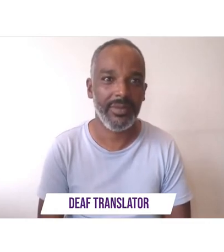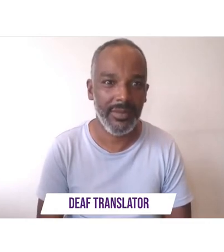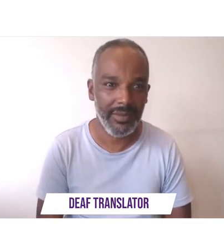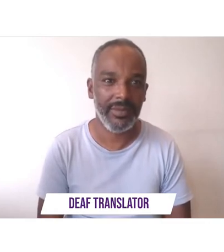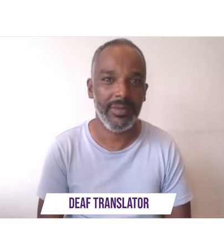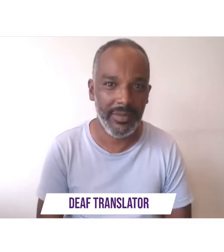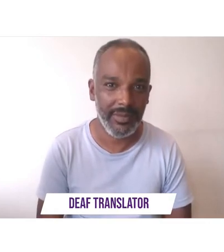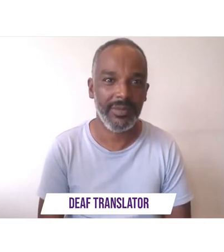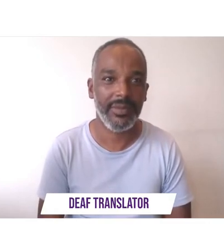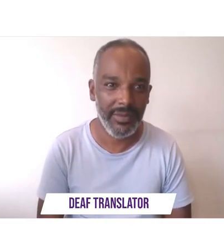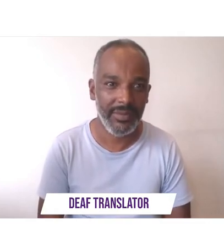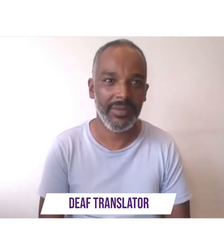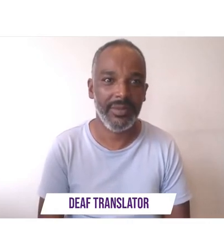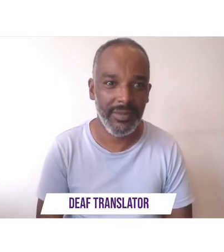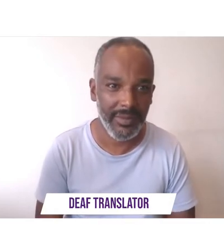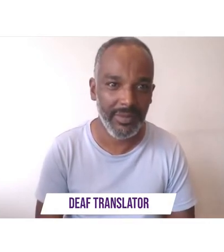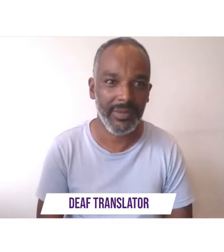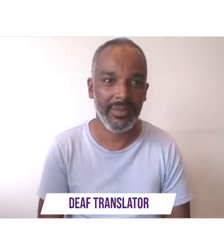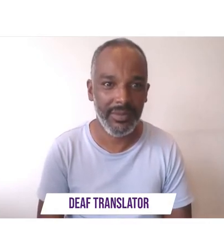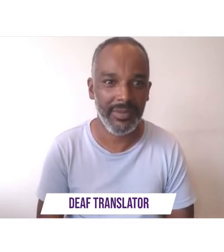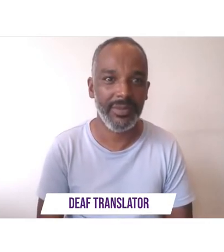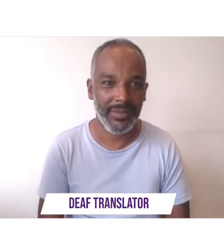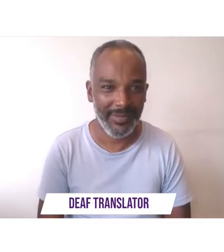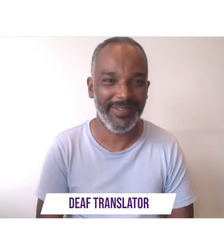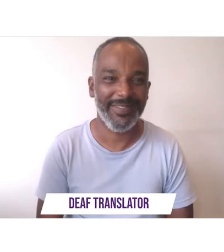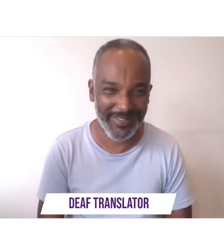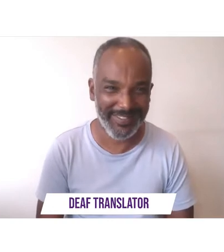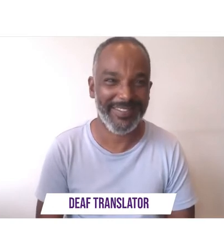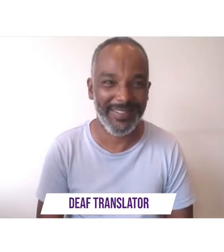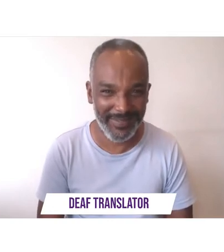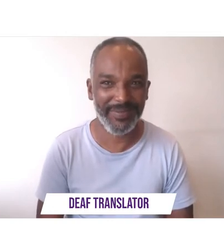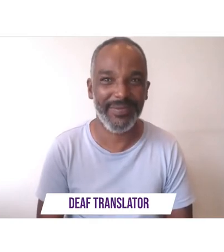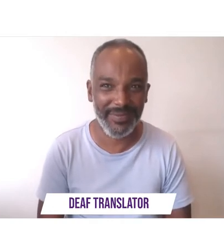vulnerable and add to this stress independent living and many nhs keep it in the frame